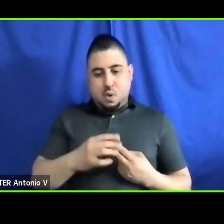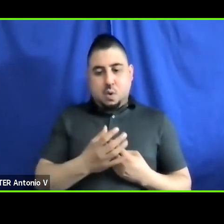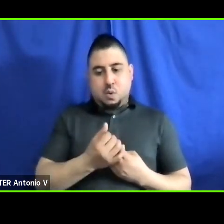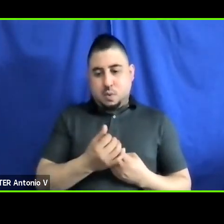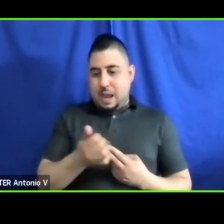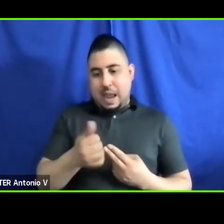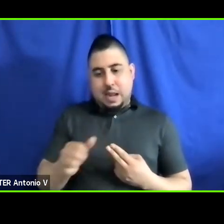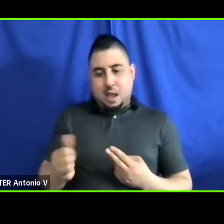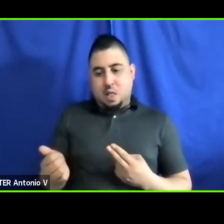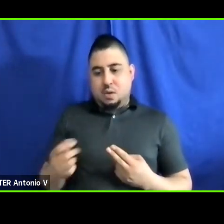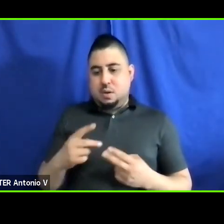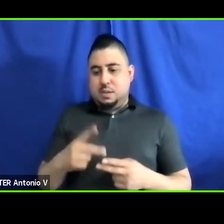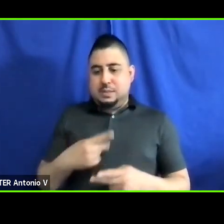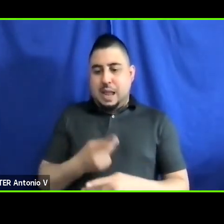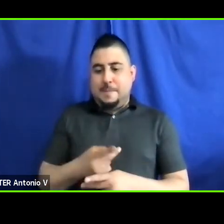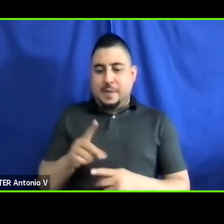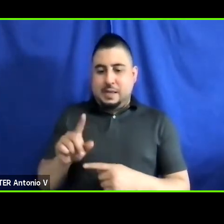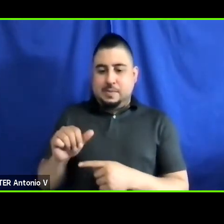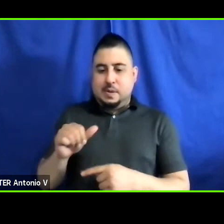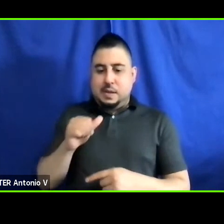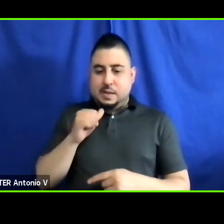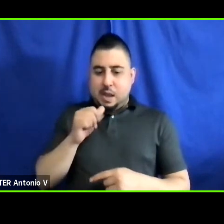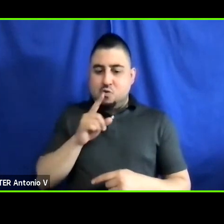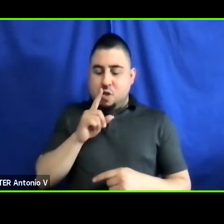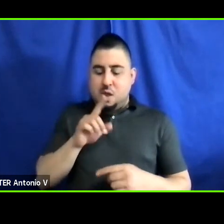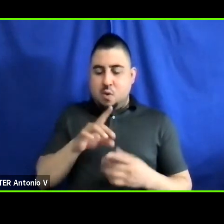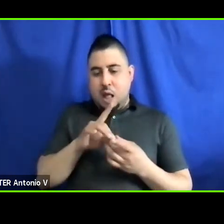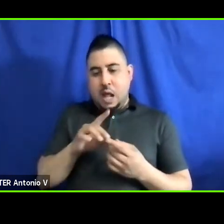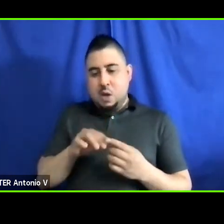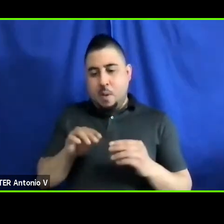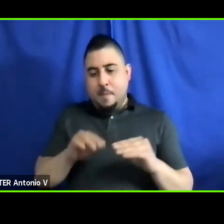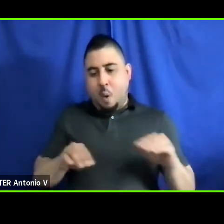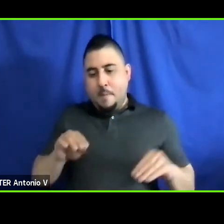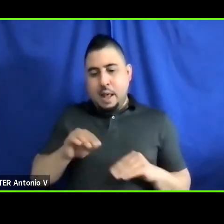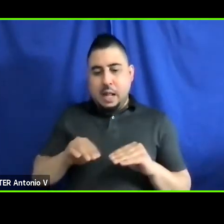of disability that isn’t specifically a mobility disability. Maybe that, that will